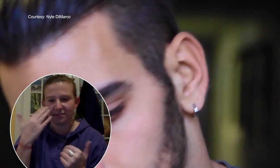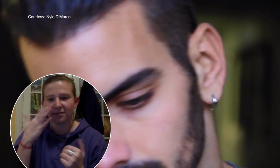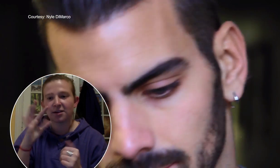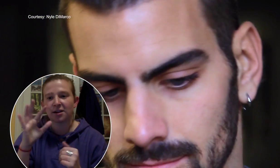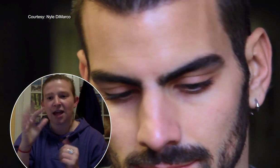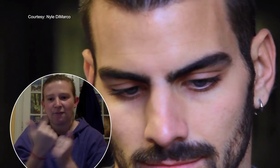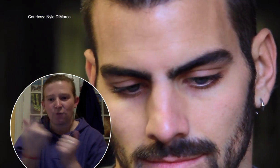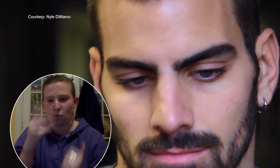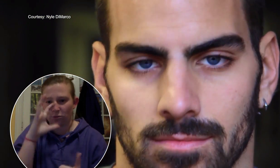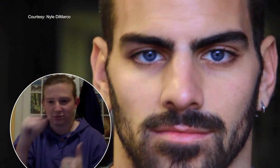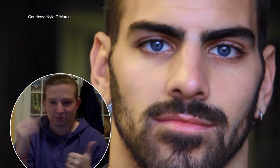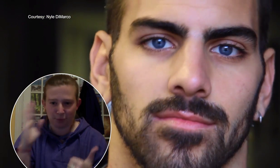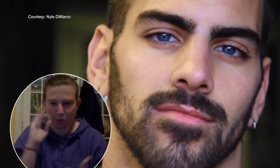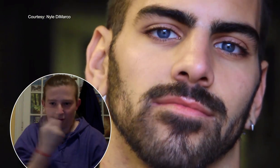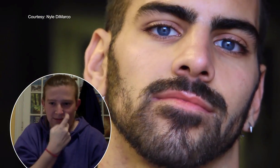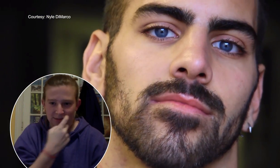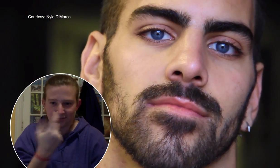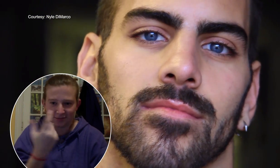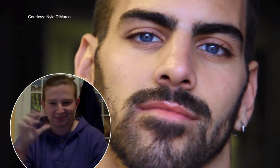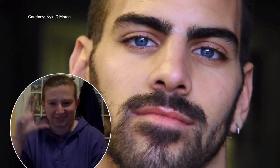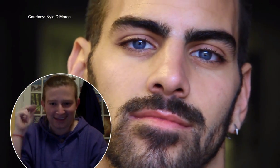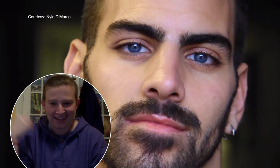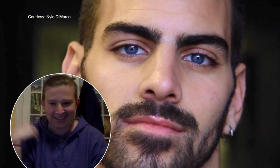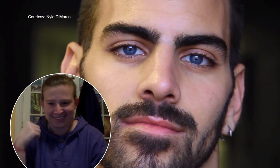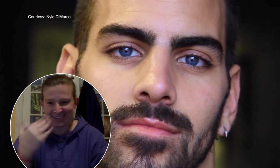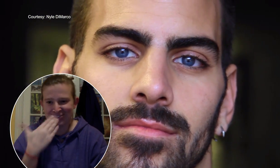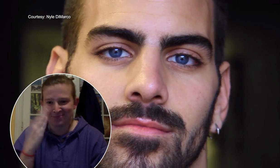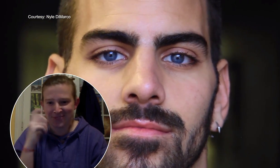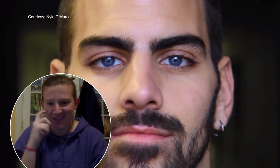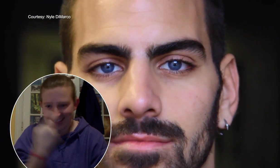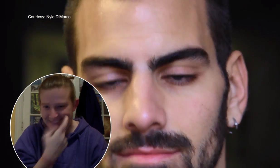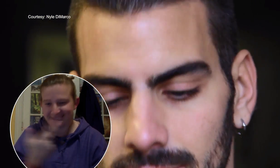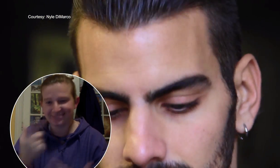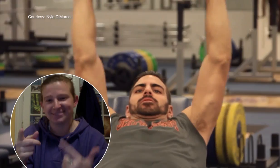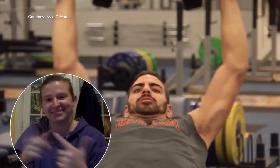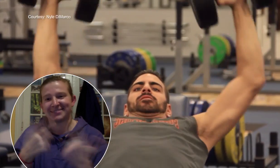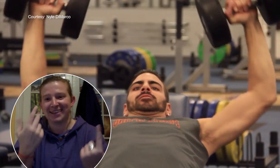Phyllis: "Everyone’s always fascinated with his eyes -- Nyle does have good eyes.